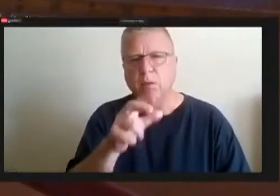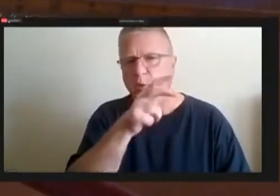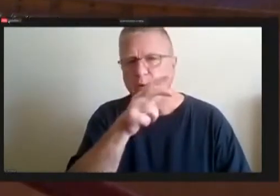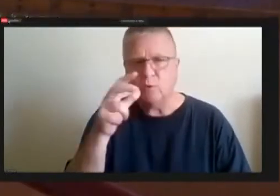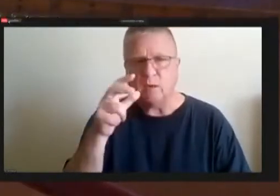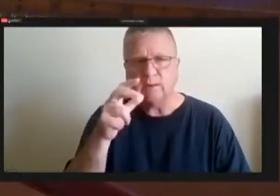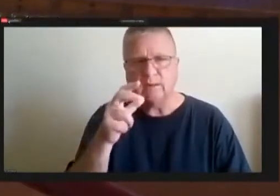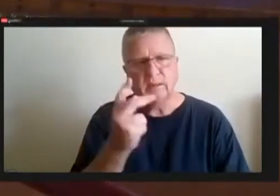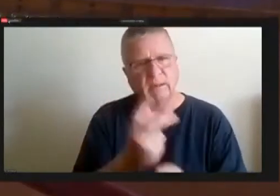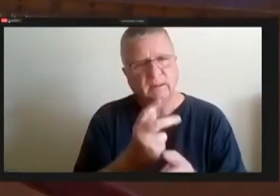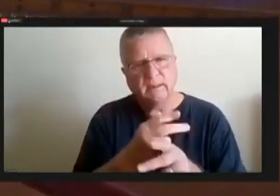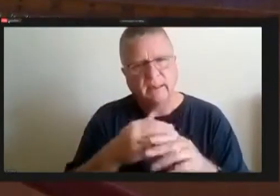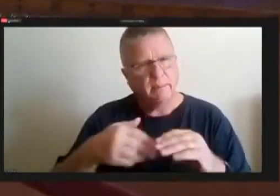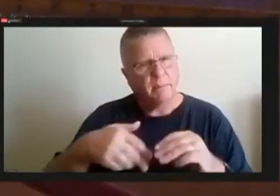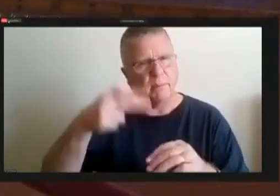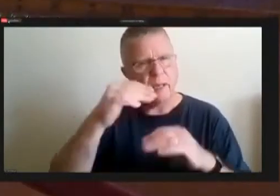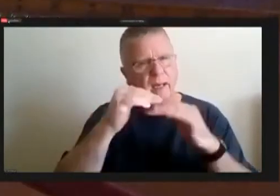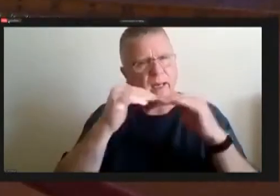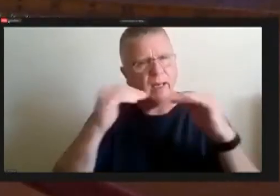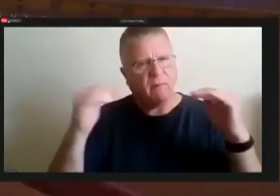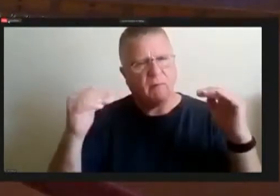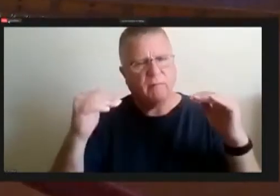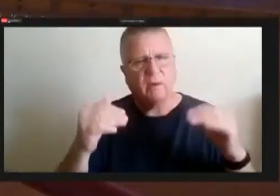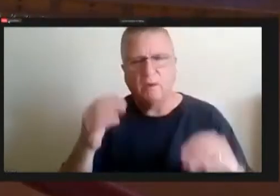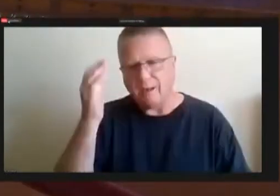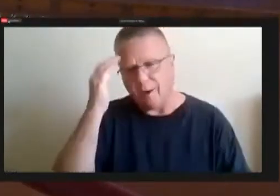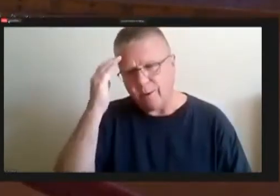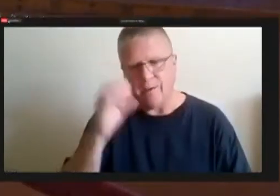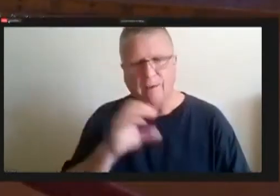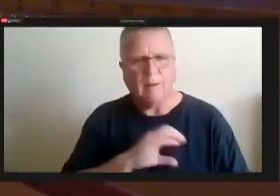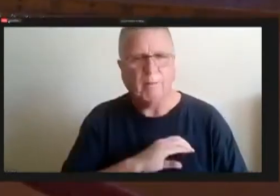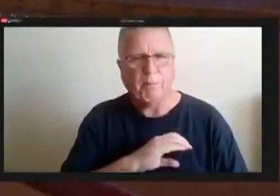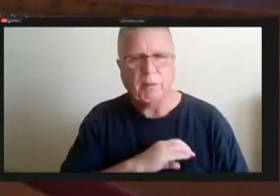of course we know our police vehicles last maybe two to three years, so